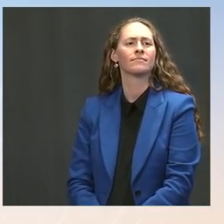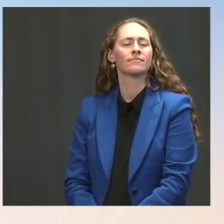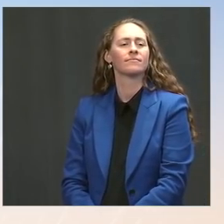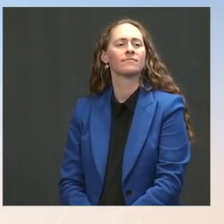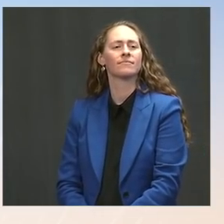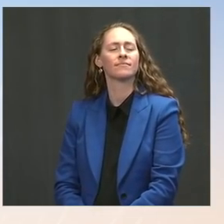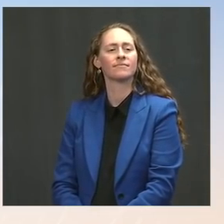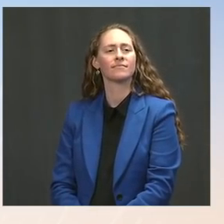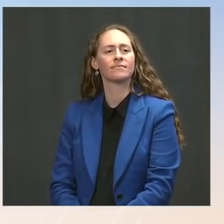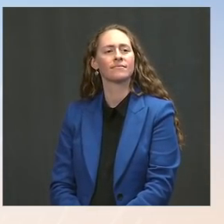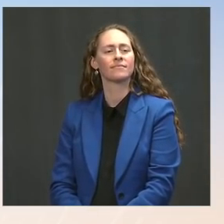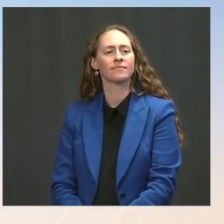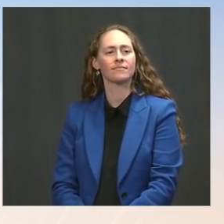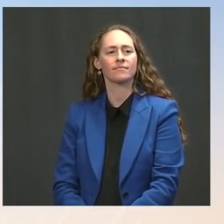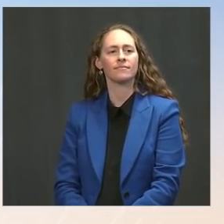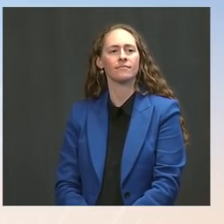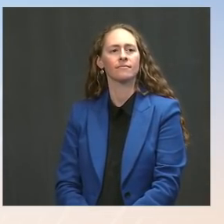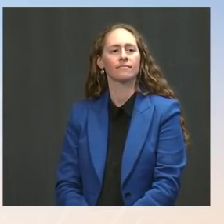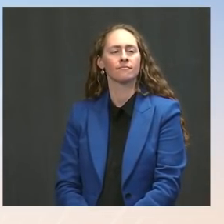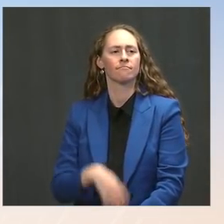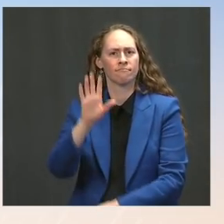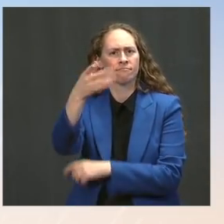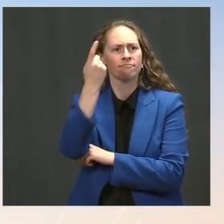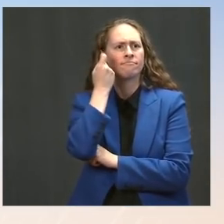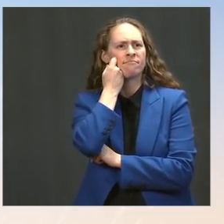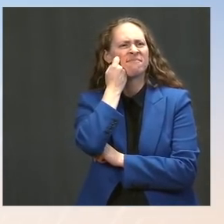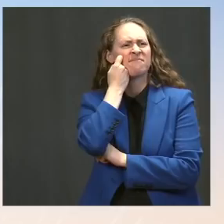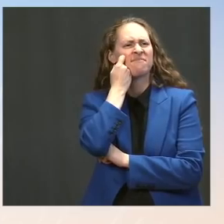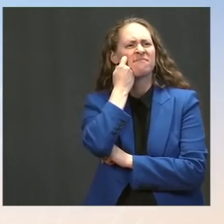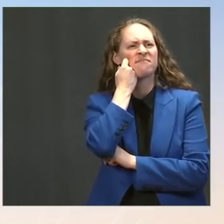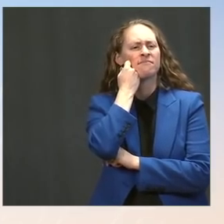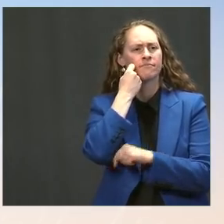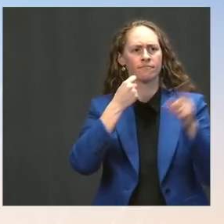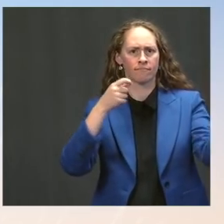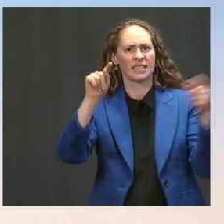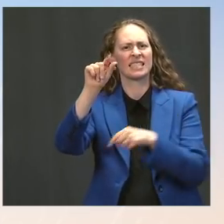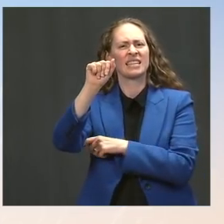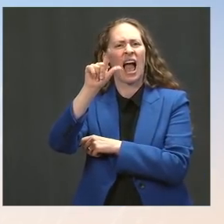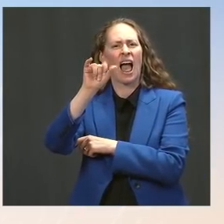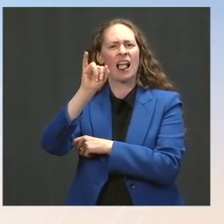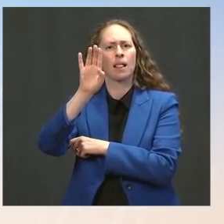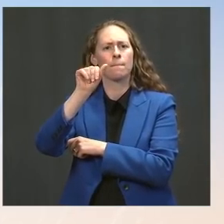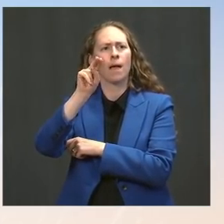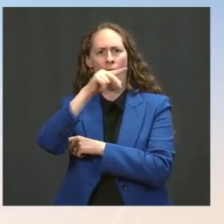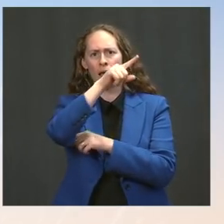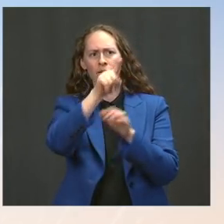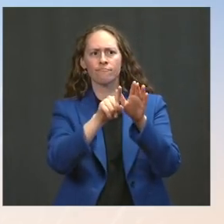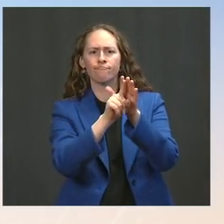After the deadline for troop withdrawal on August 31st, will the U.S. continue to support